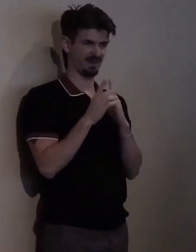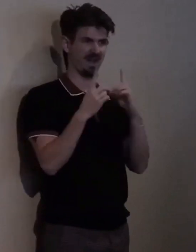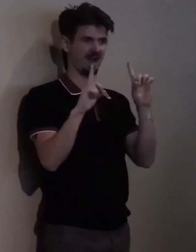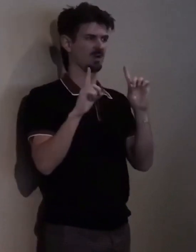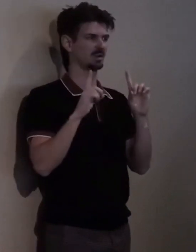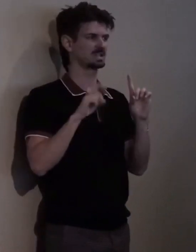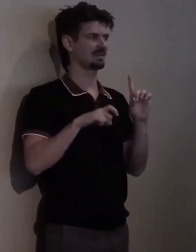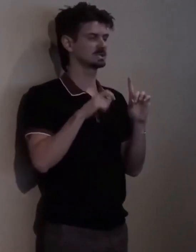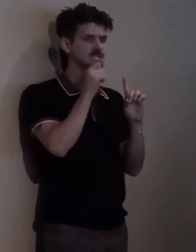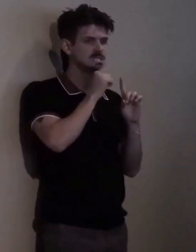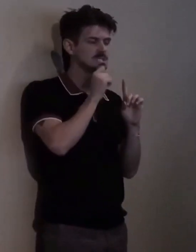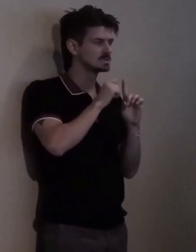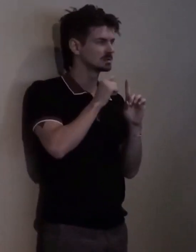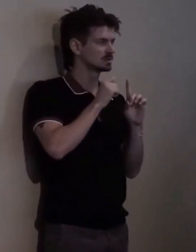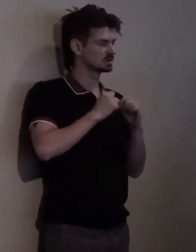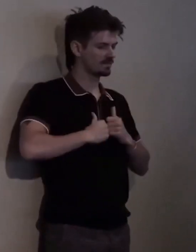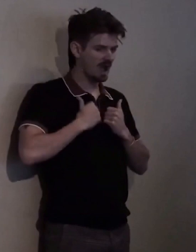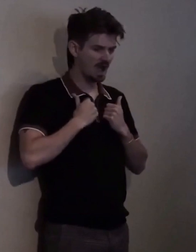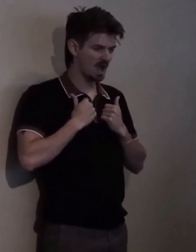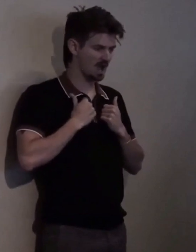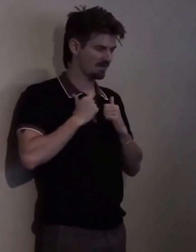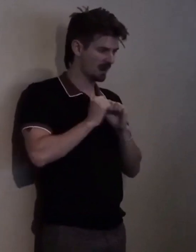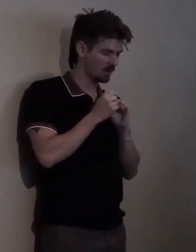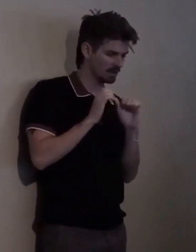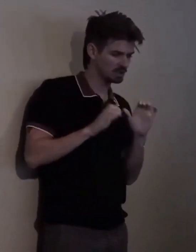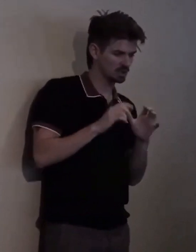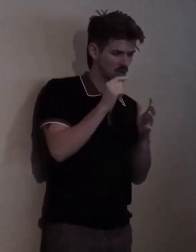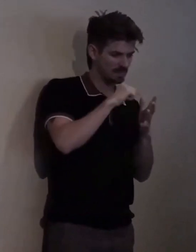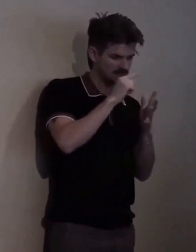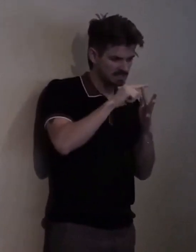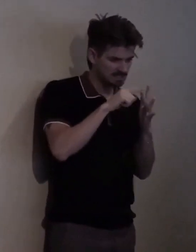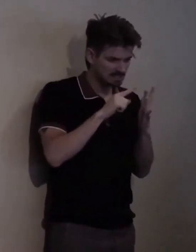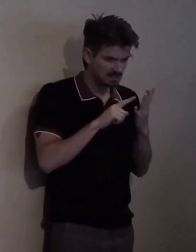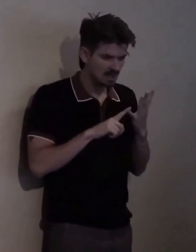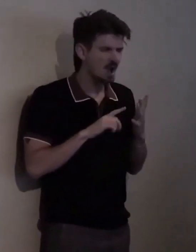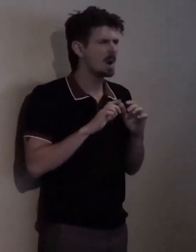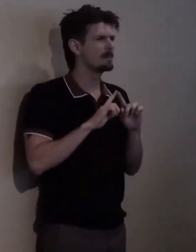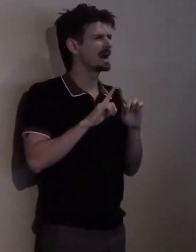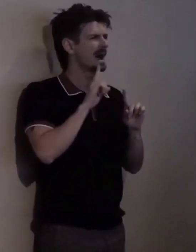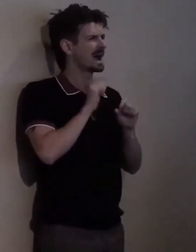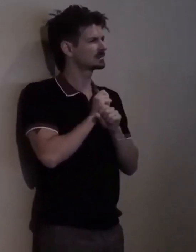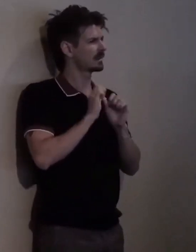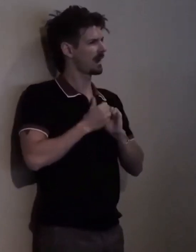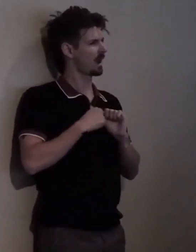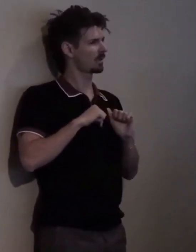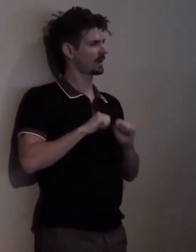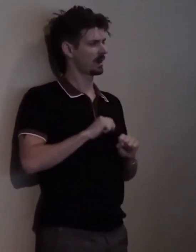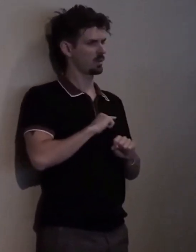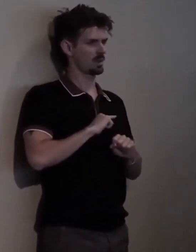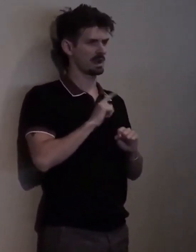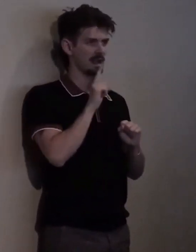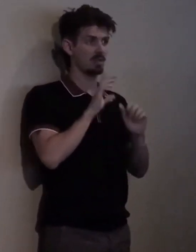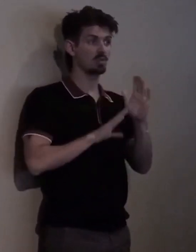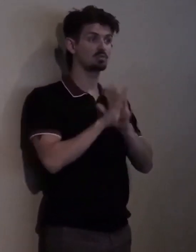how we're going to do this, how we're going to do that, but how do we actually thrive and live the life that we have determined for ourselves?